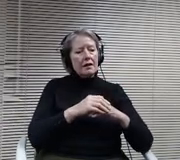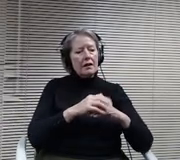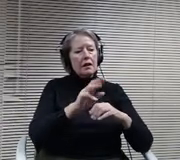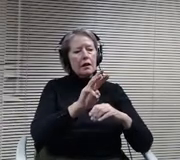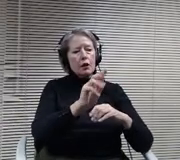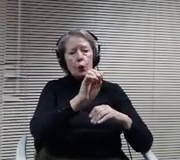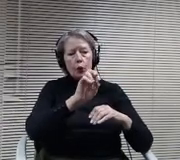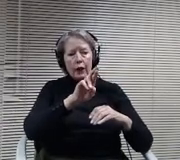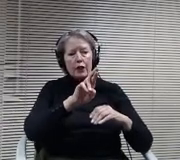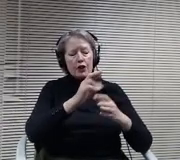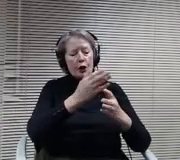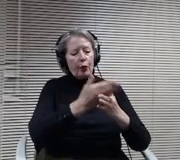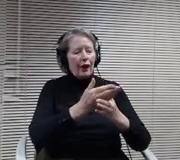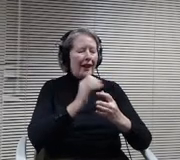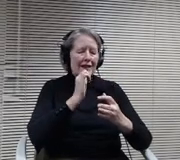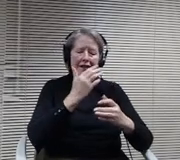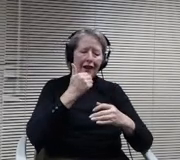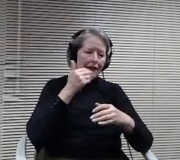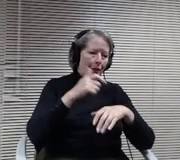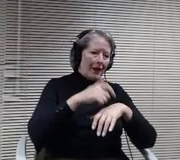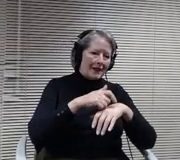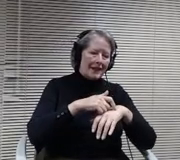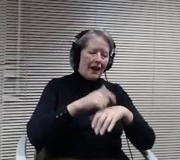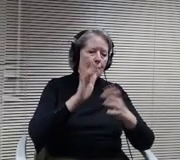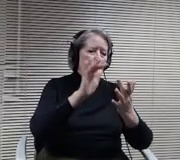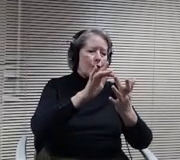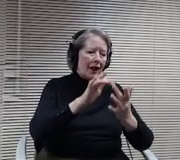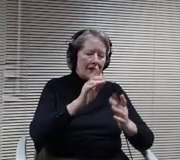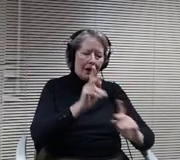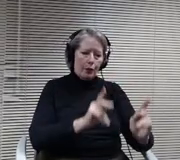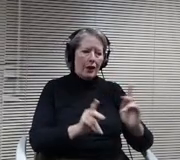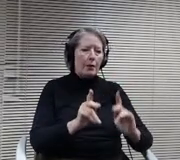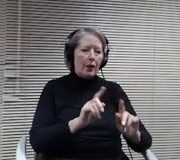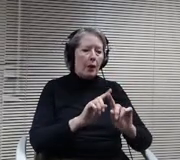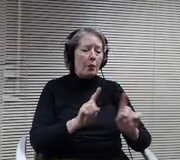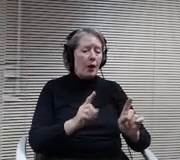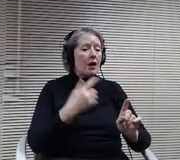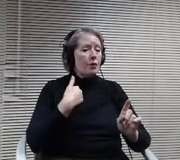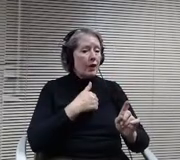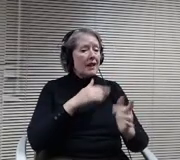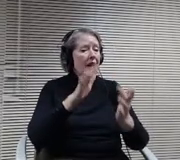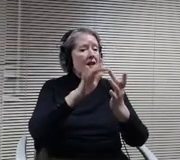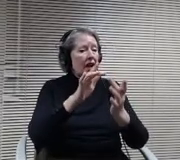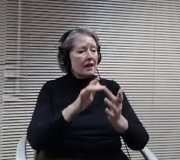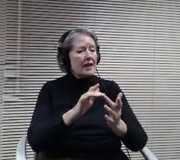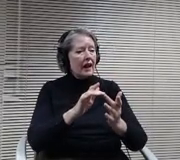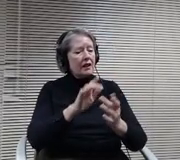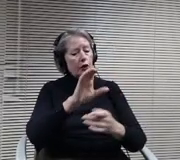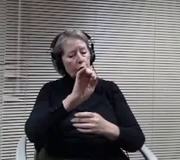ideal time to reaching out to everyone, but we did have a contact with many different local car companies repair, and